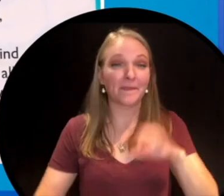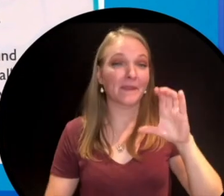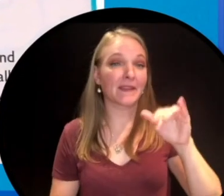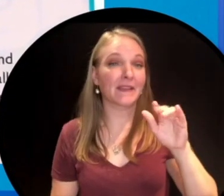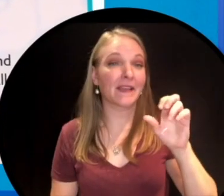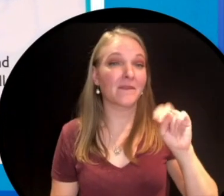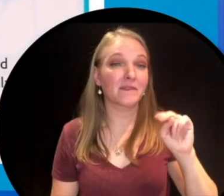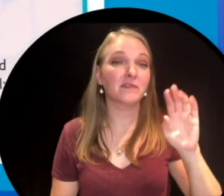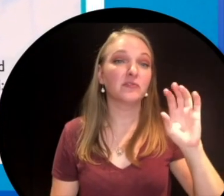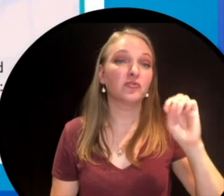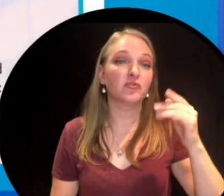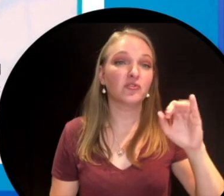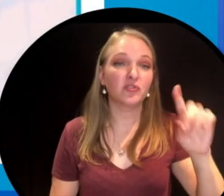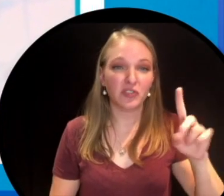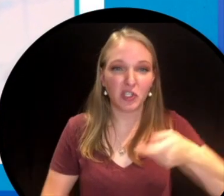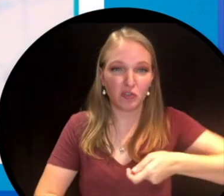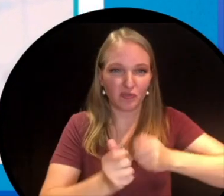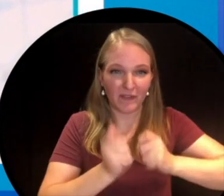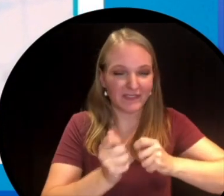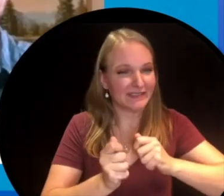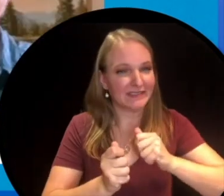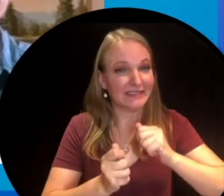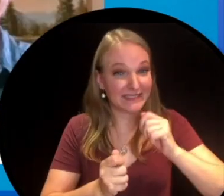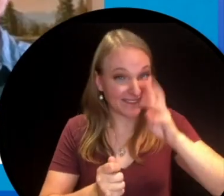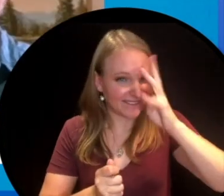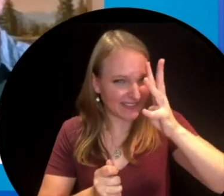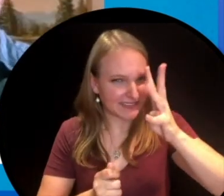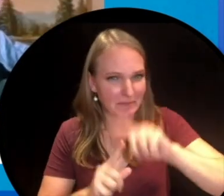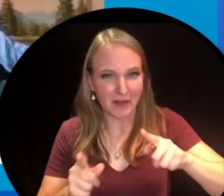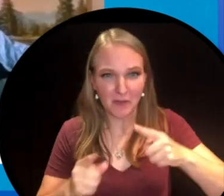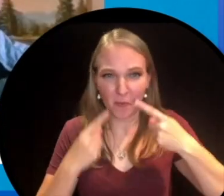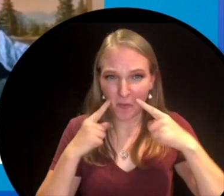was an invention that didn't quite work. It was supposed to protect you and at the same